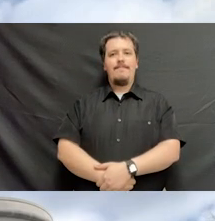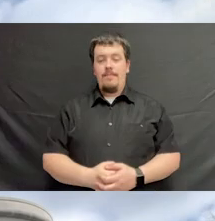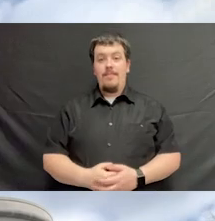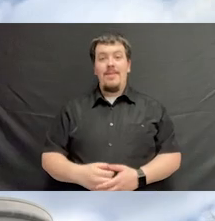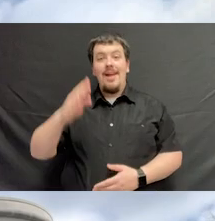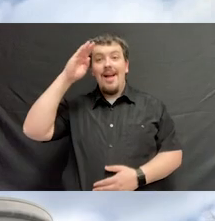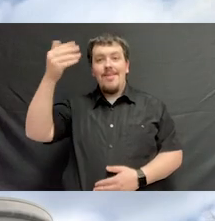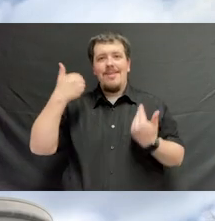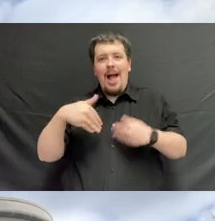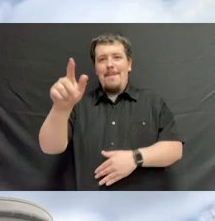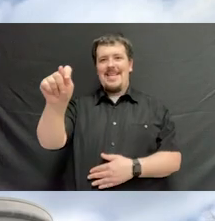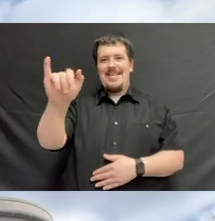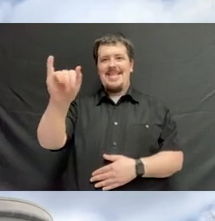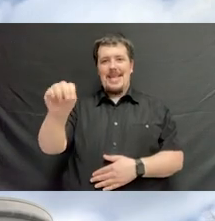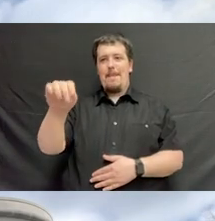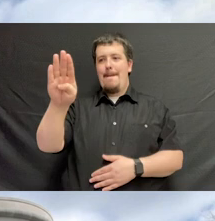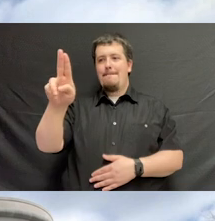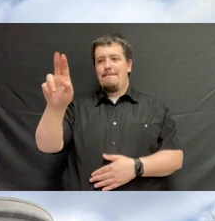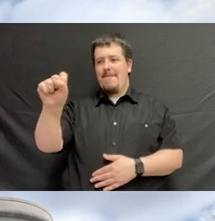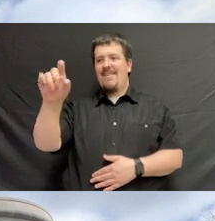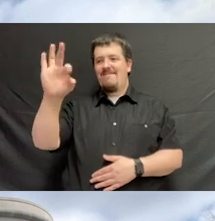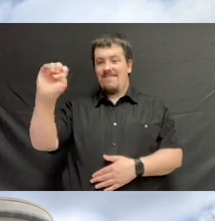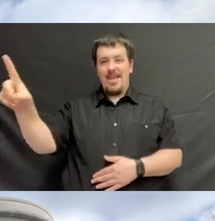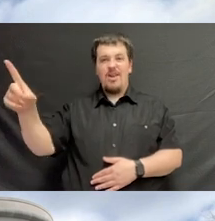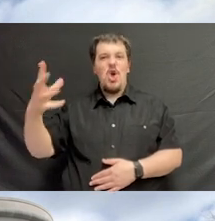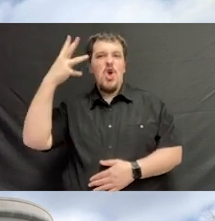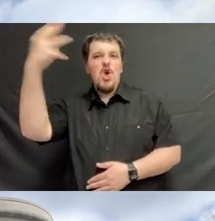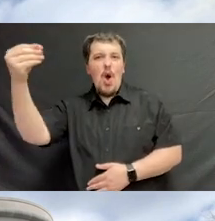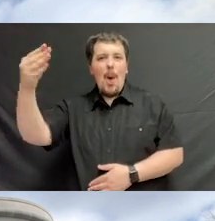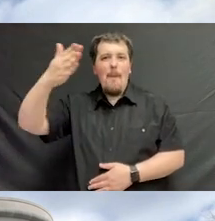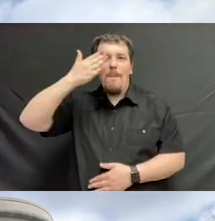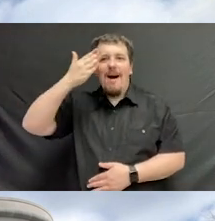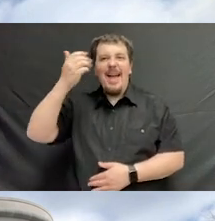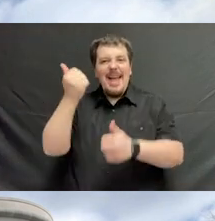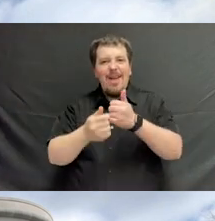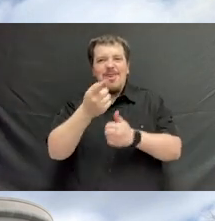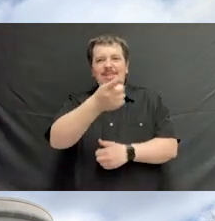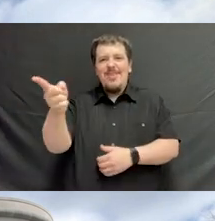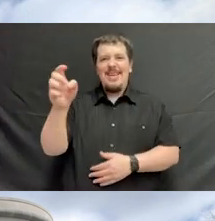Hi, it's Tim Busfield. Go Bucs! To everybody in East Tennessee State